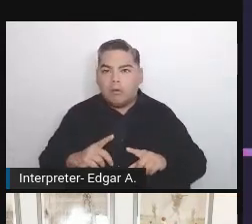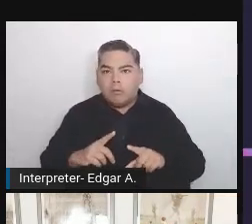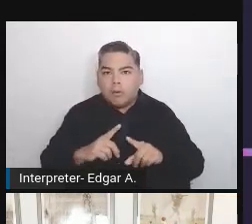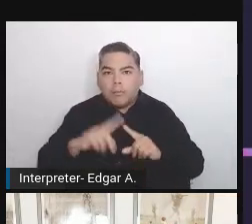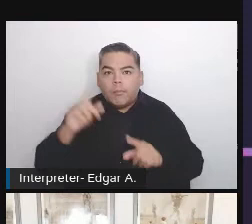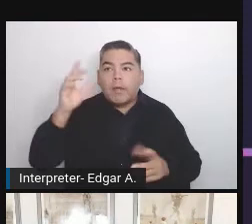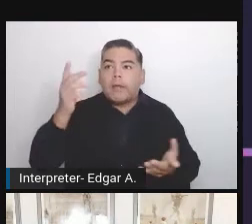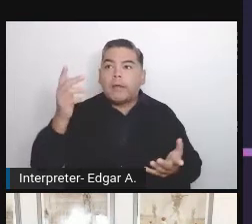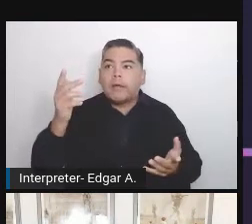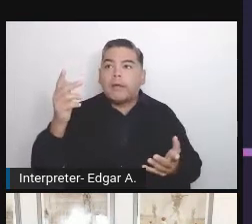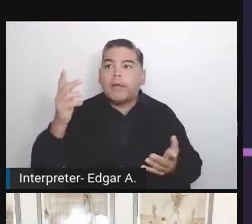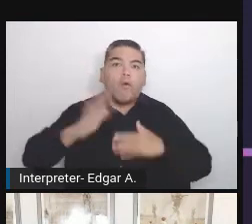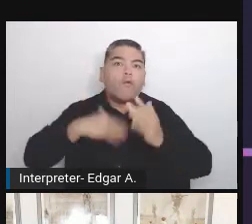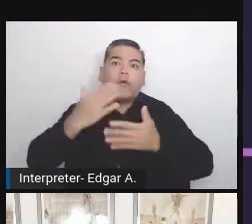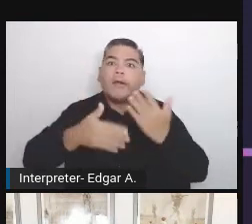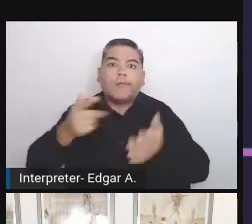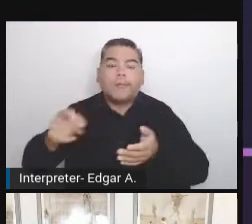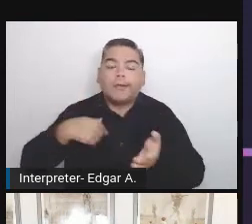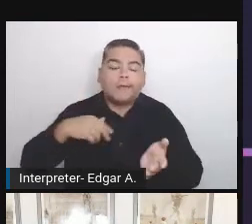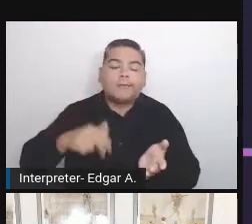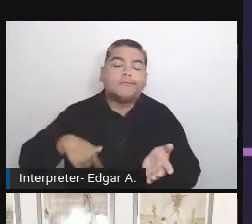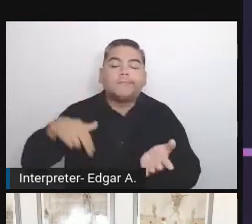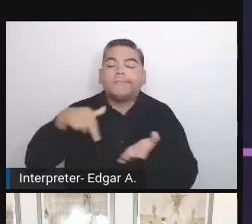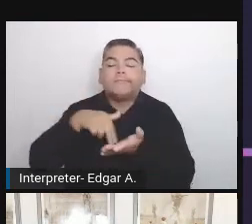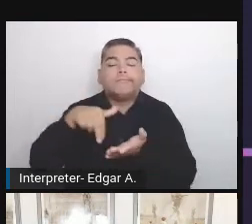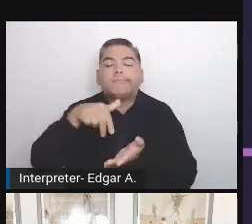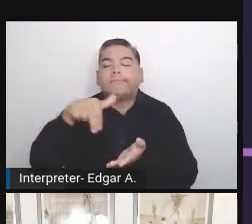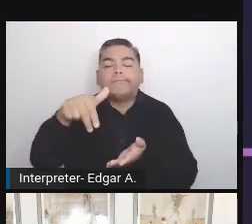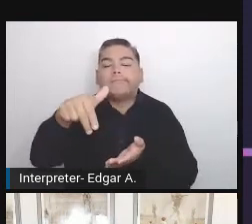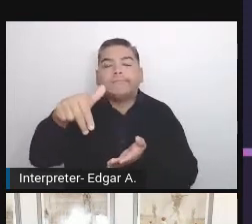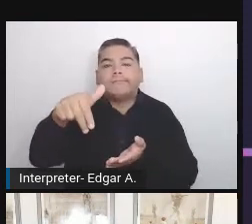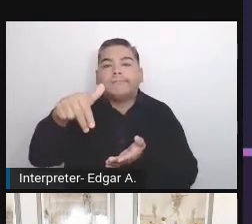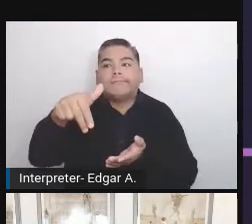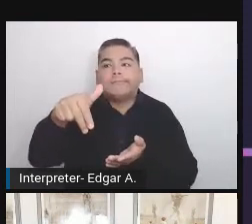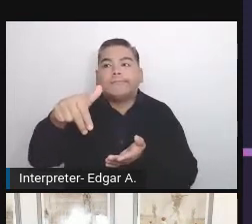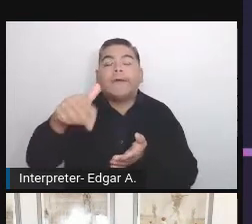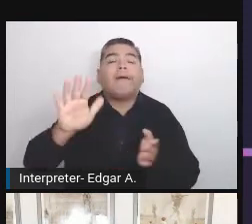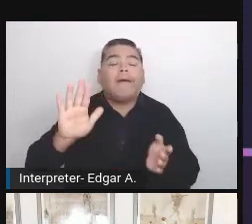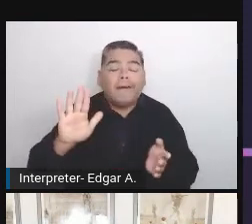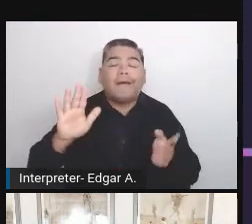Maybe some of us will get into an accident or something